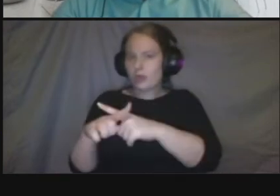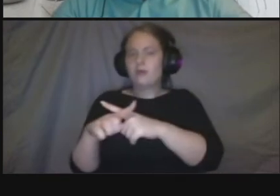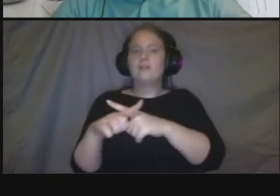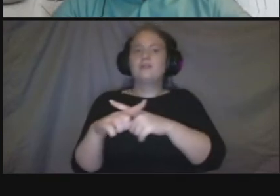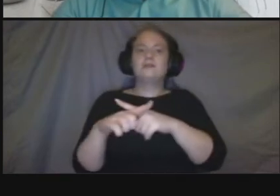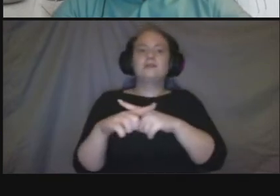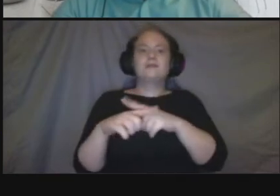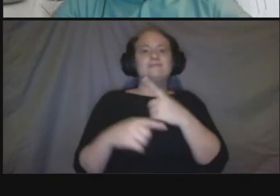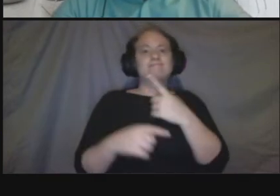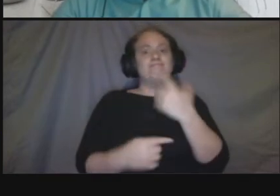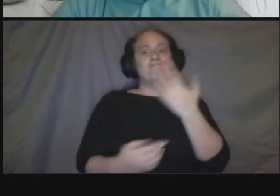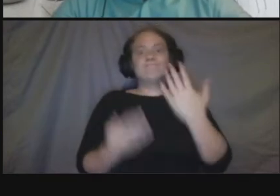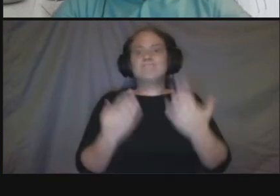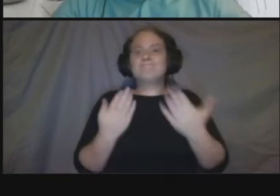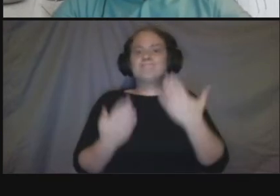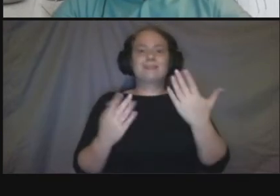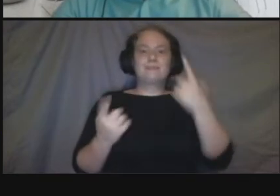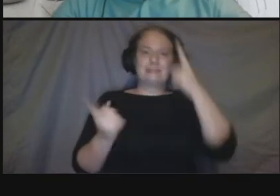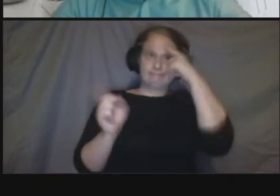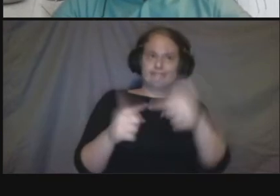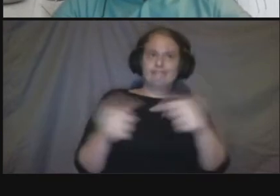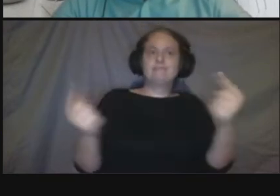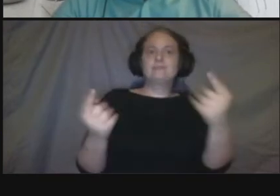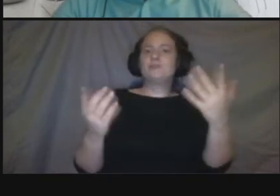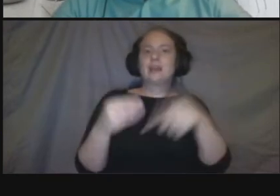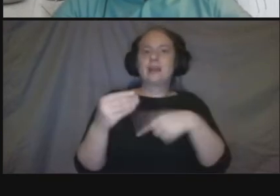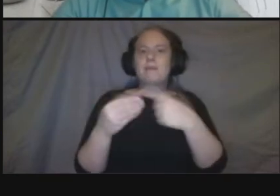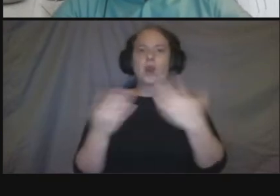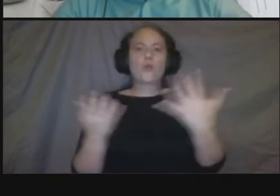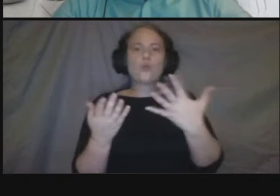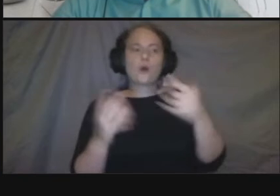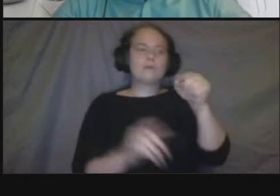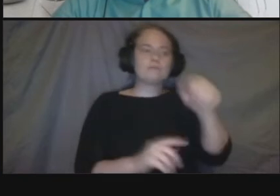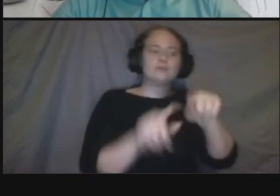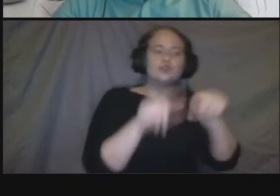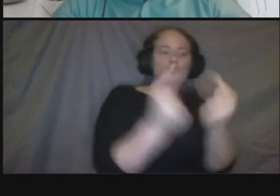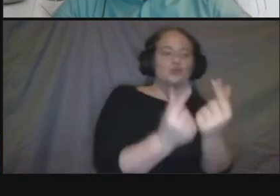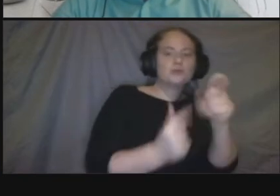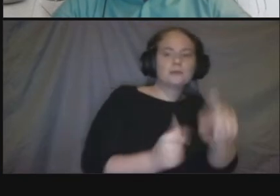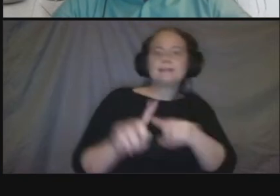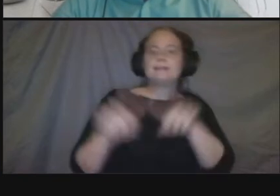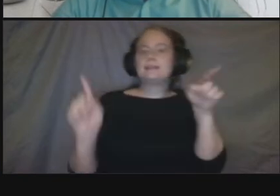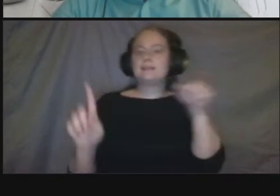work through those as best we can uh work through the trade-offs uh communicate those as best we can